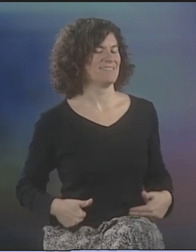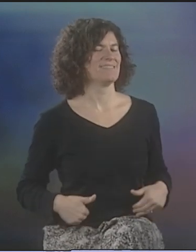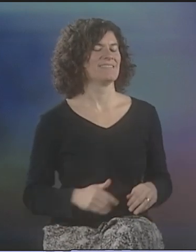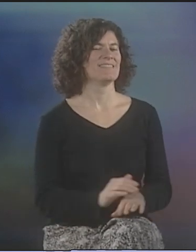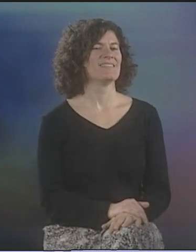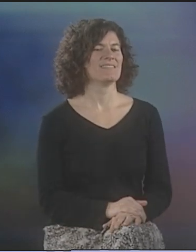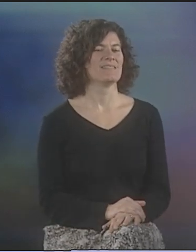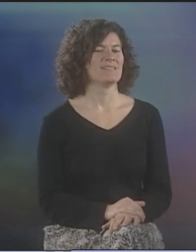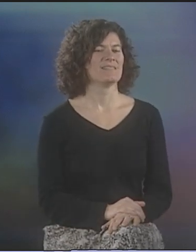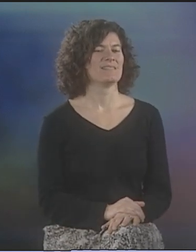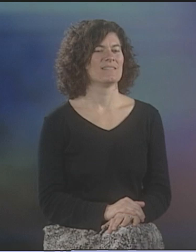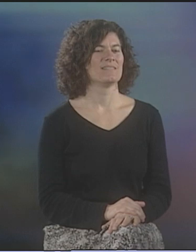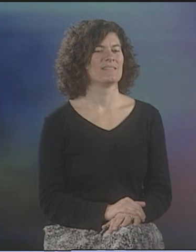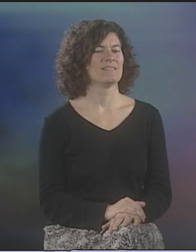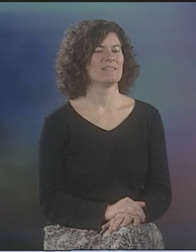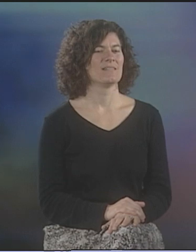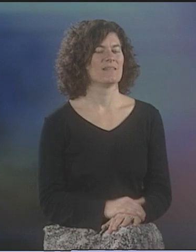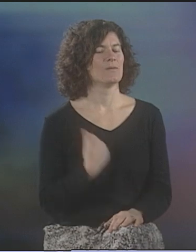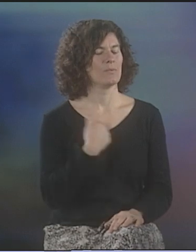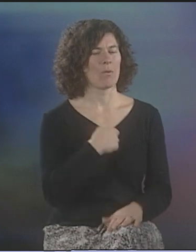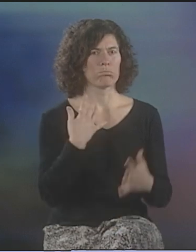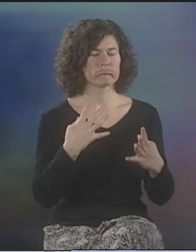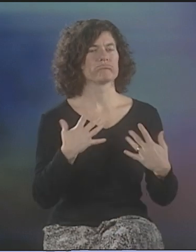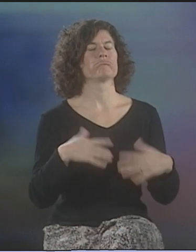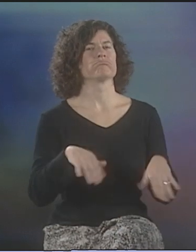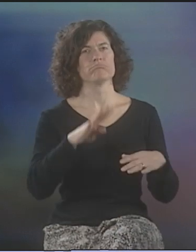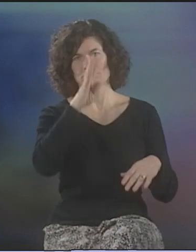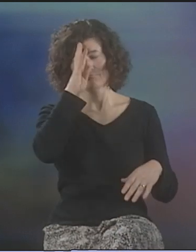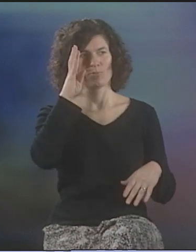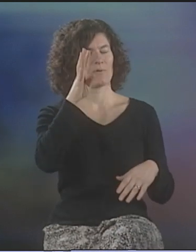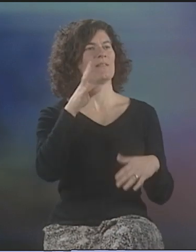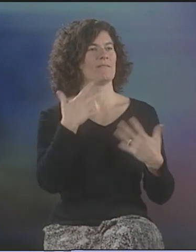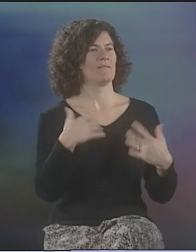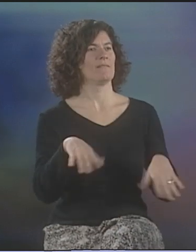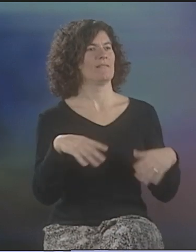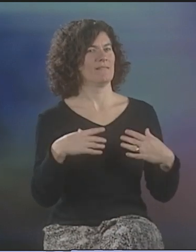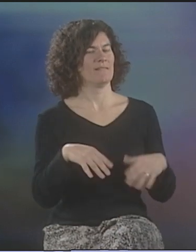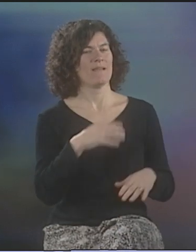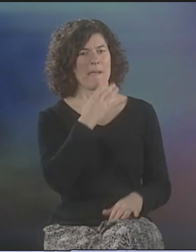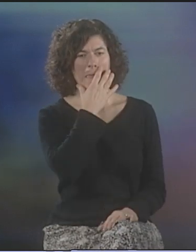IT WAS ABOUT COMMUNICATION THROUGH YOUR BODY. VERY CREATIVE.